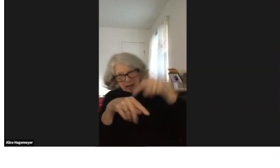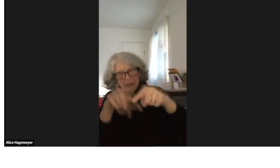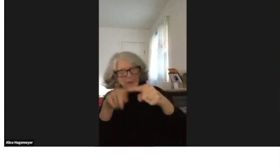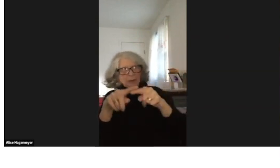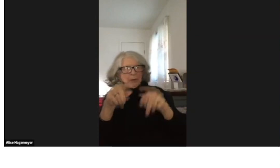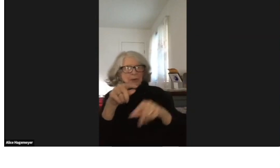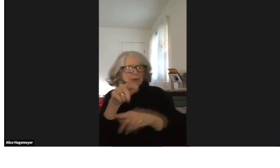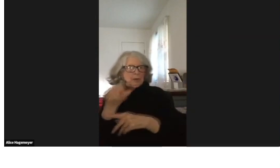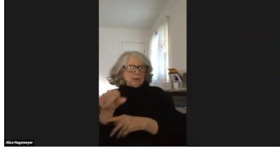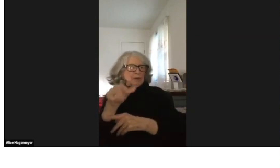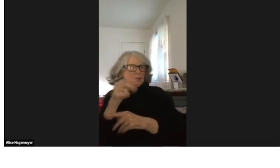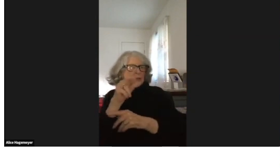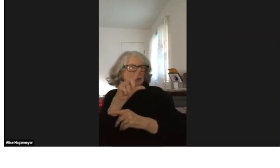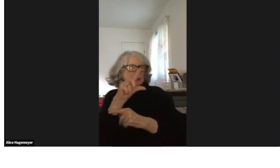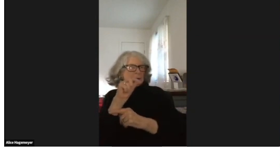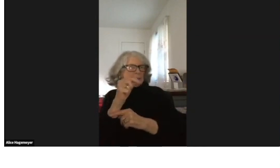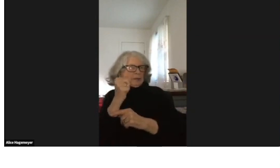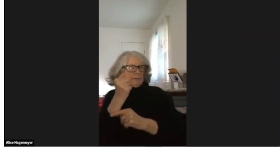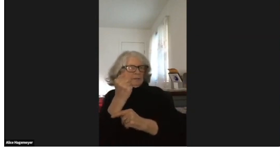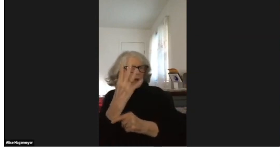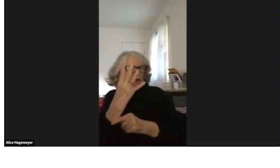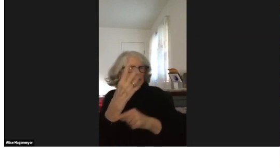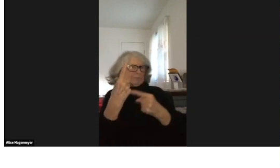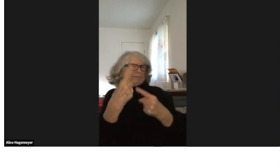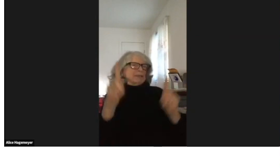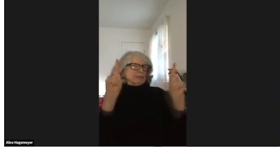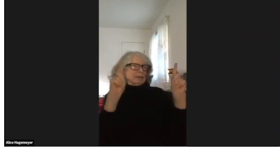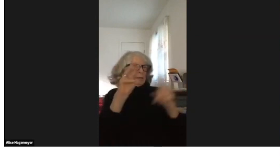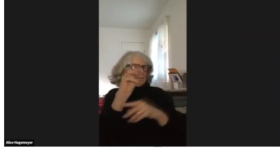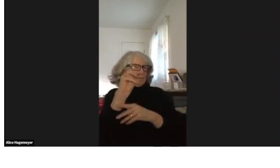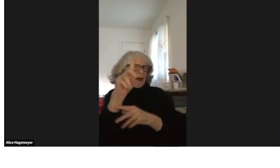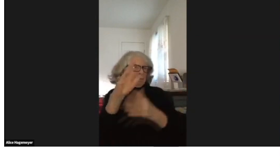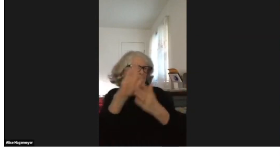This was set in '74.